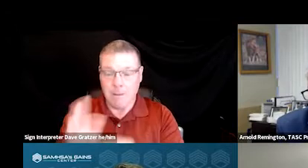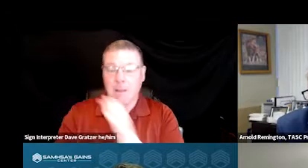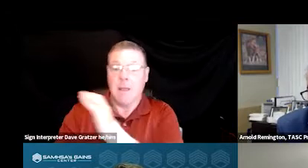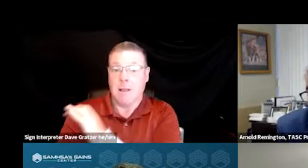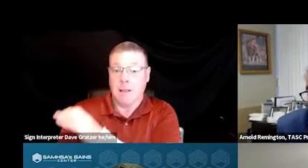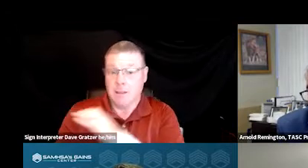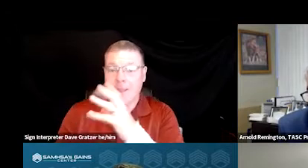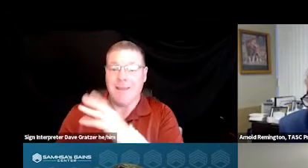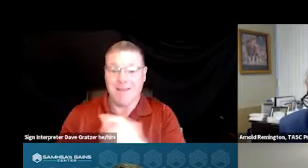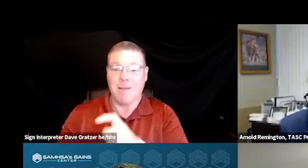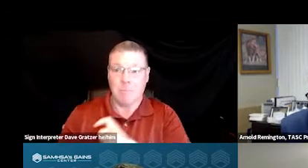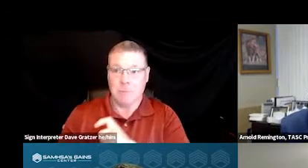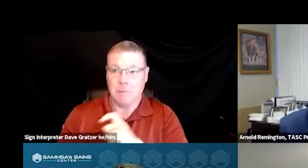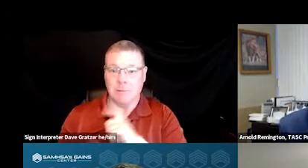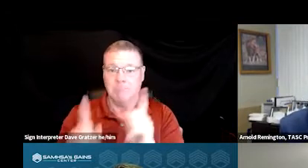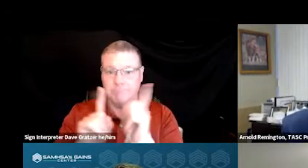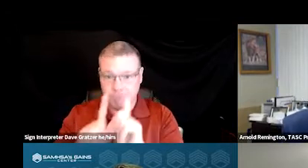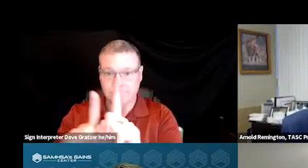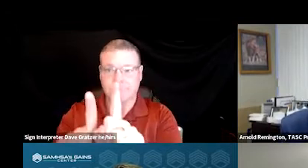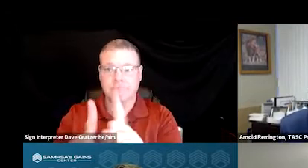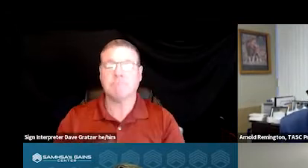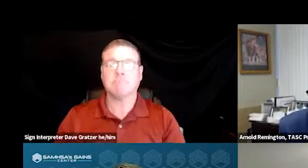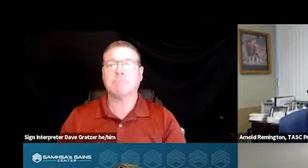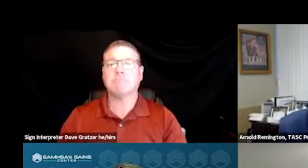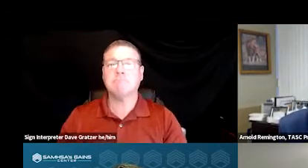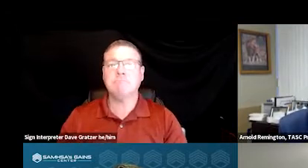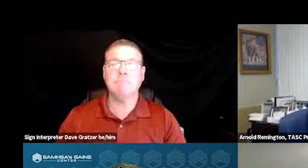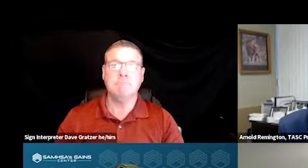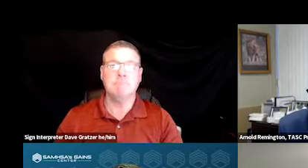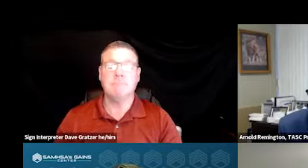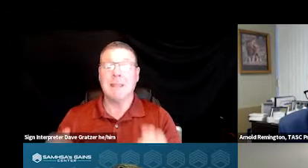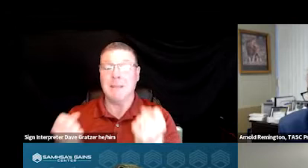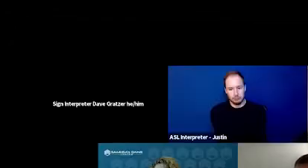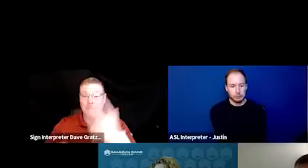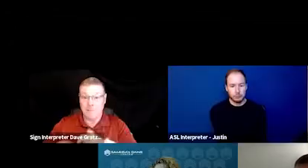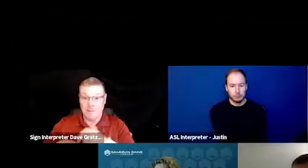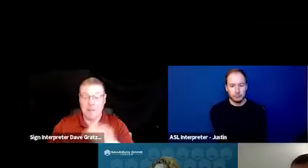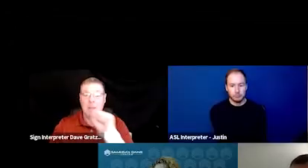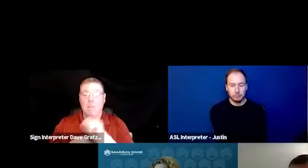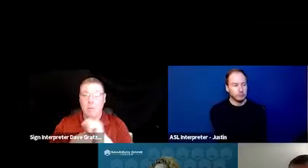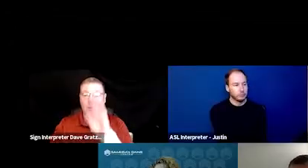and an officer going together. A lot of times they are employed by the departments.